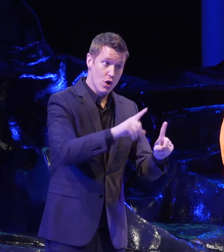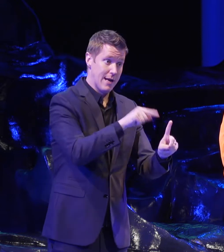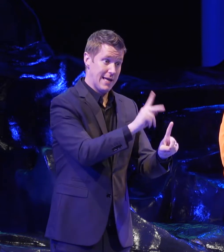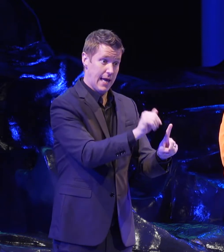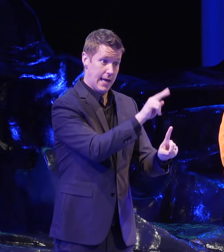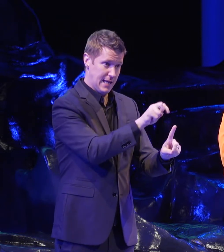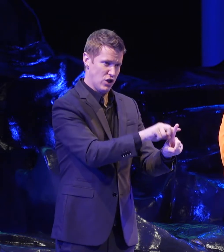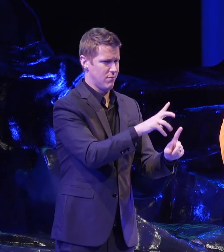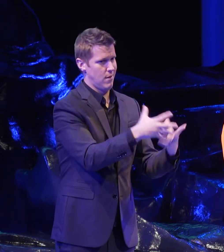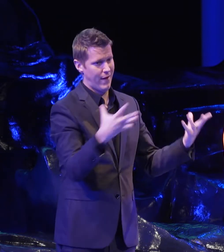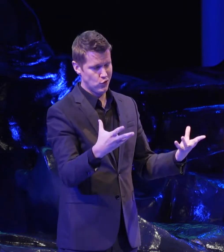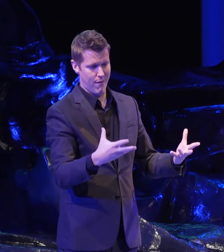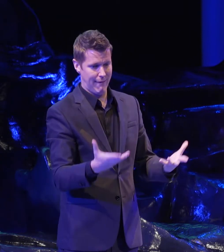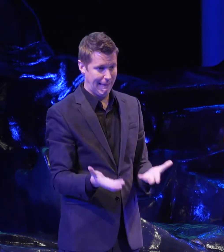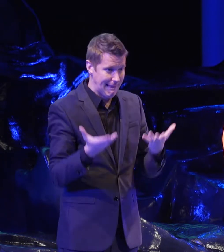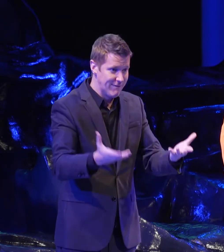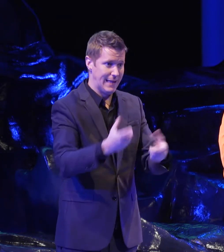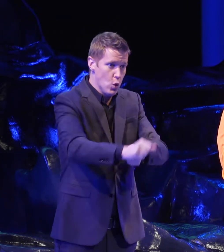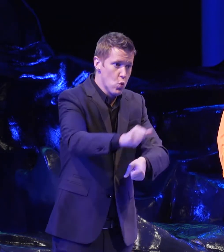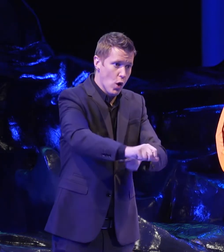for a lot of extra heavy lifting to make this possible, so thank you Katie.